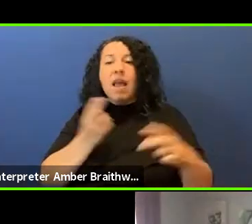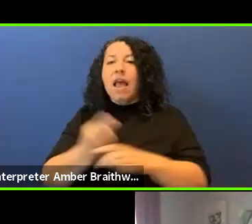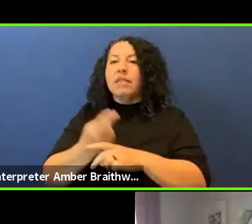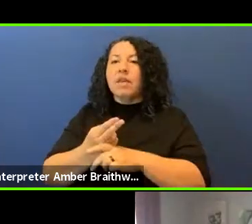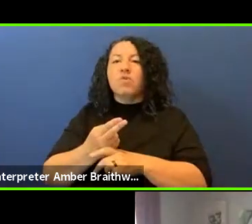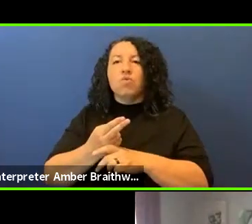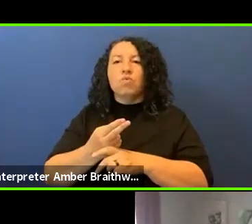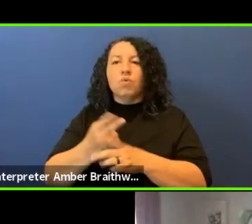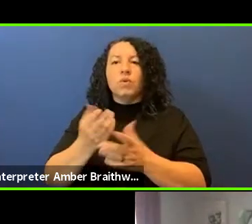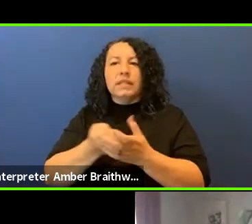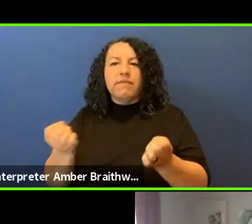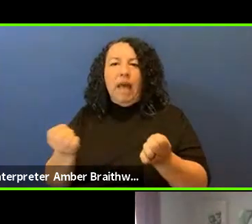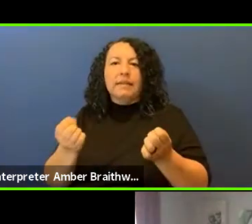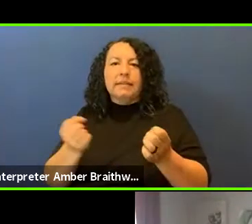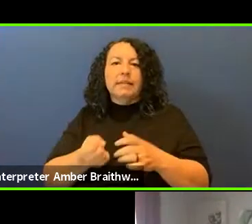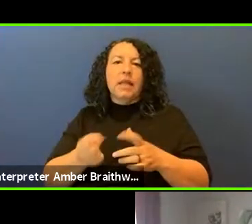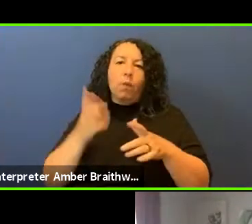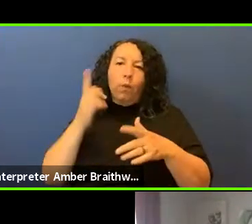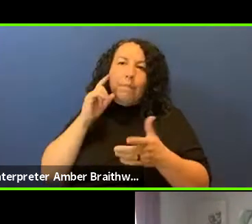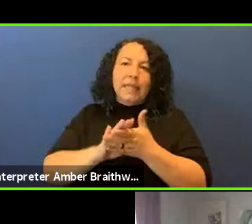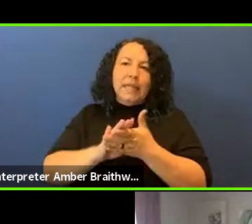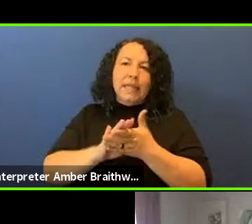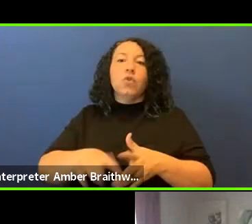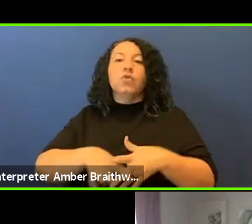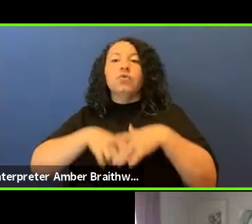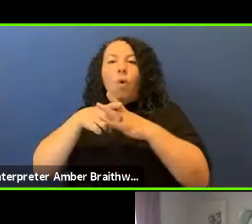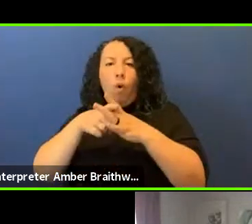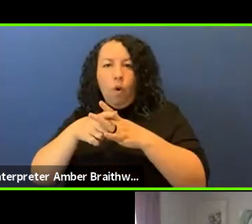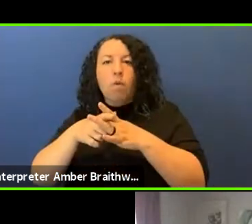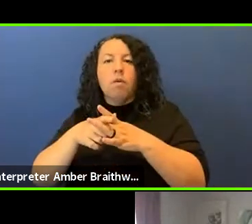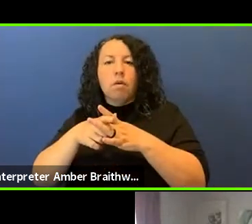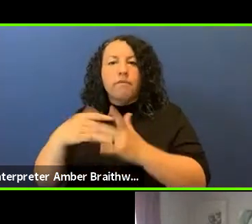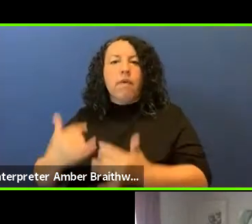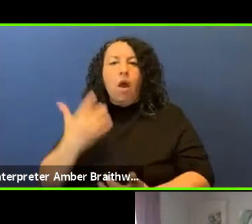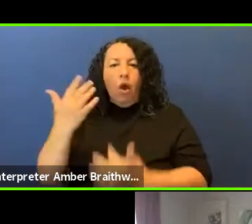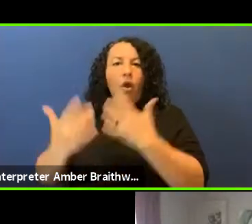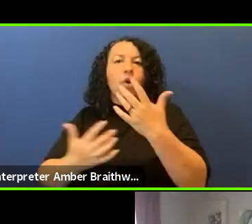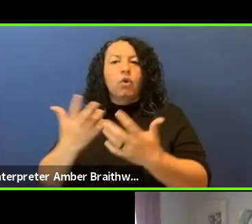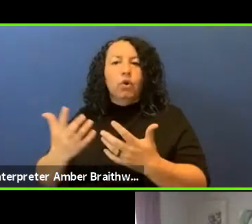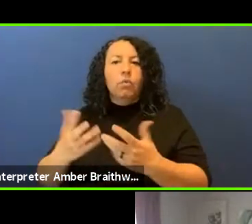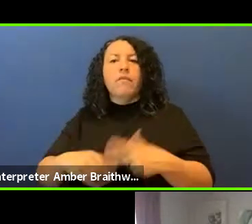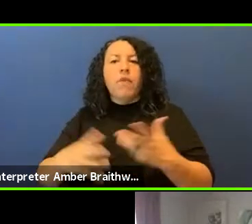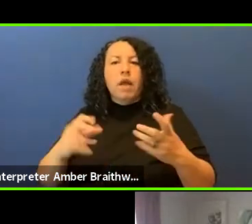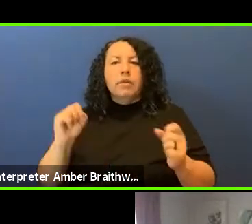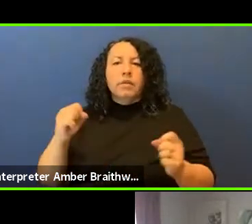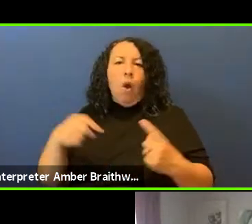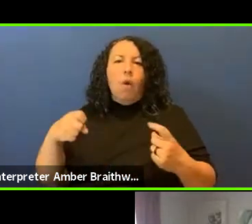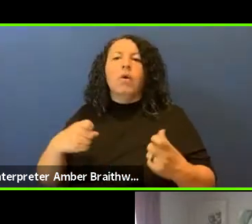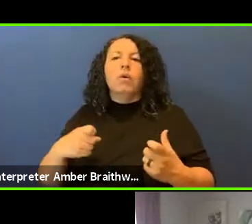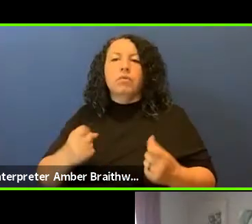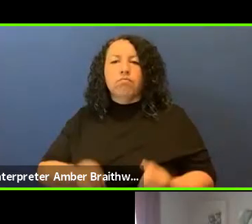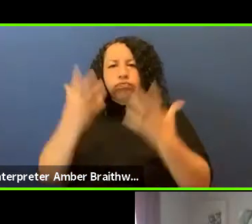and combusted the home. So grandmother